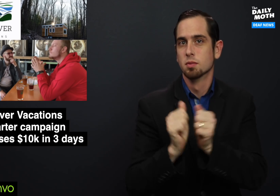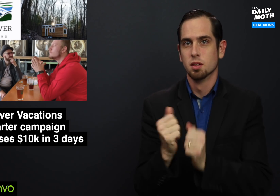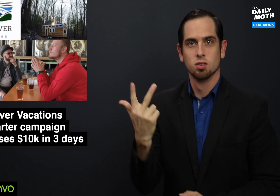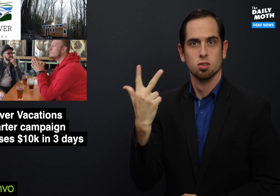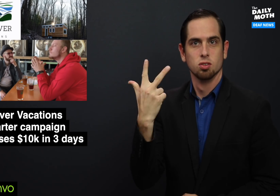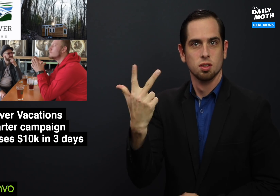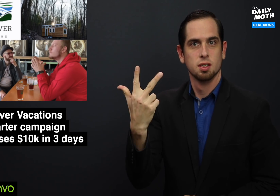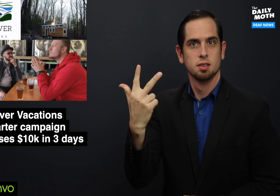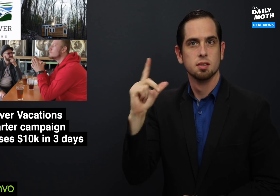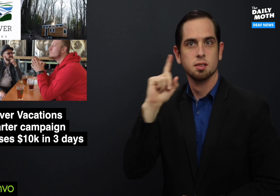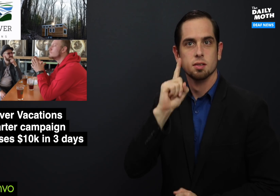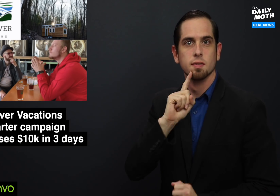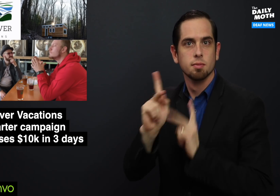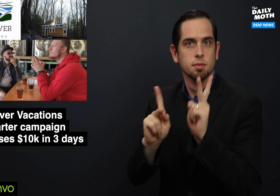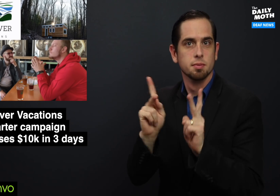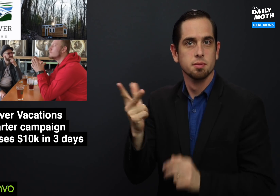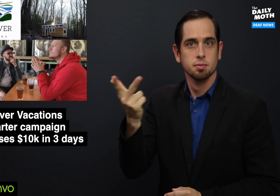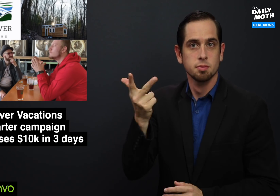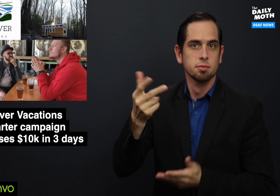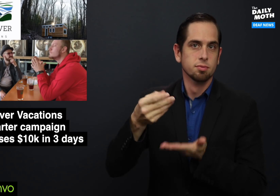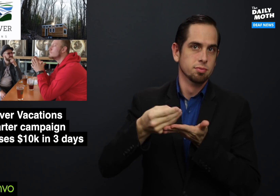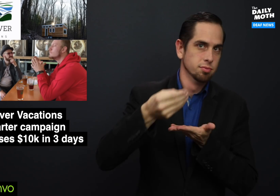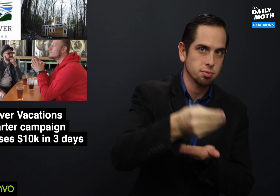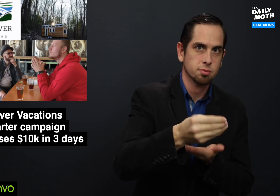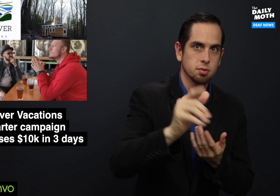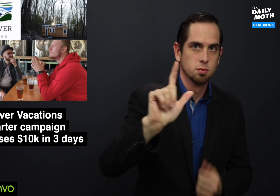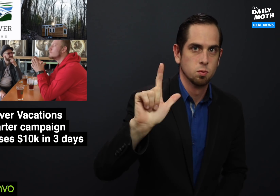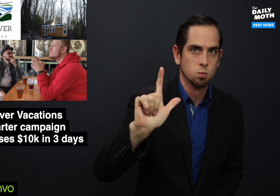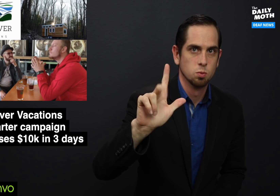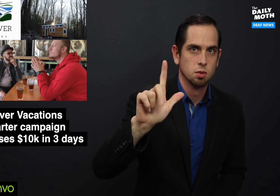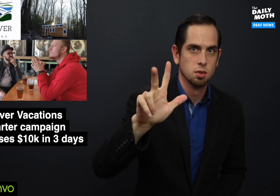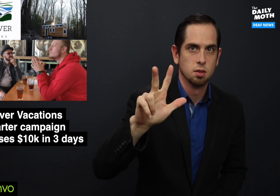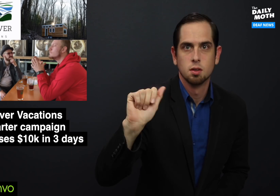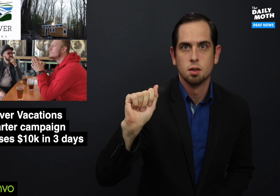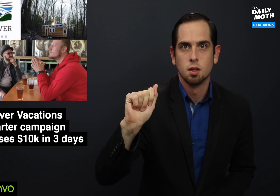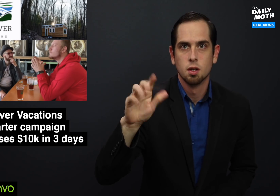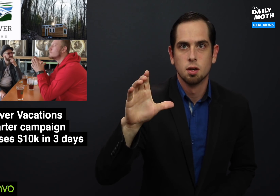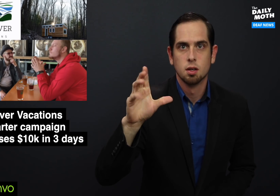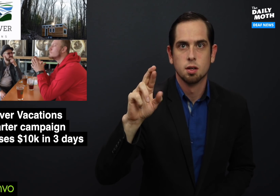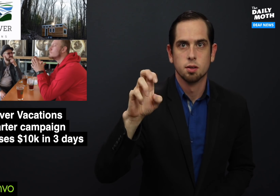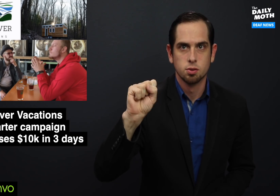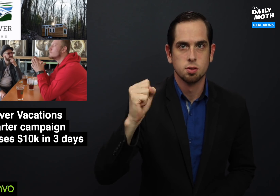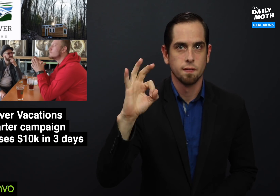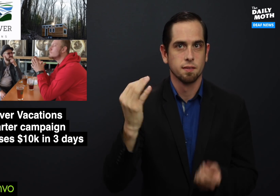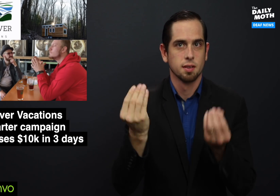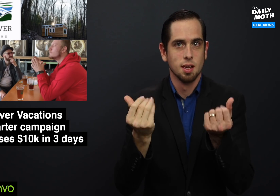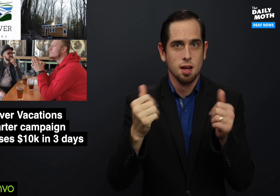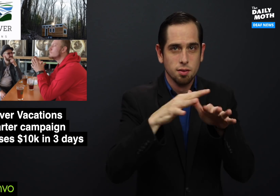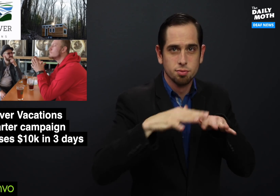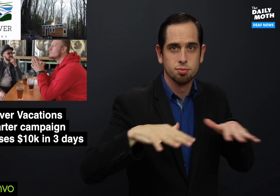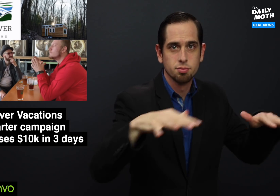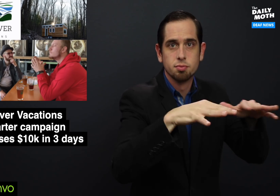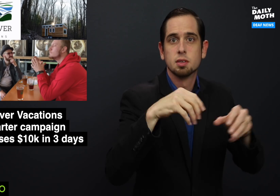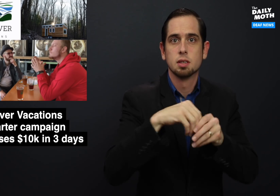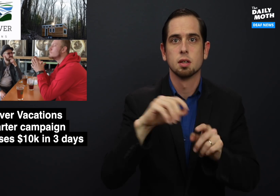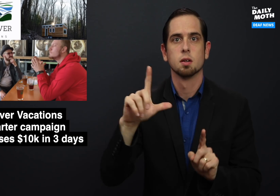three Deaf people who purchased 23 acres of land